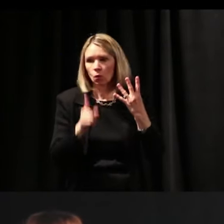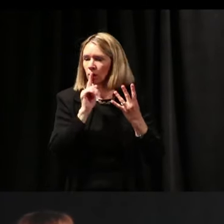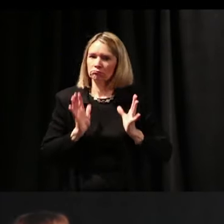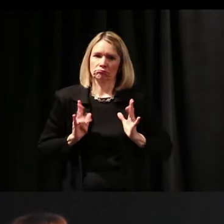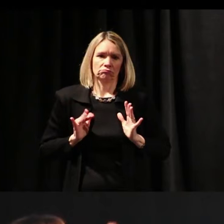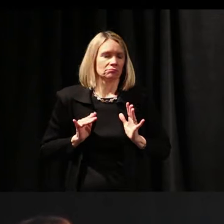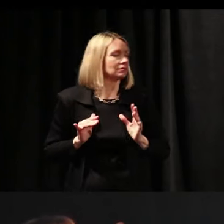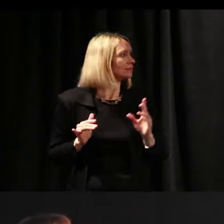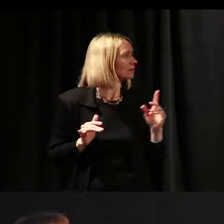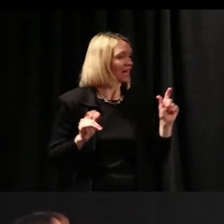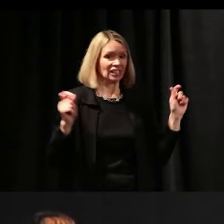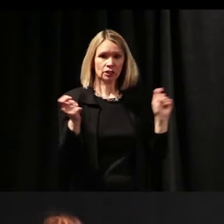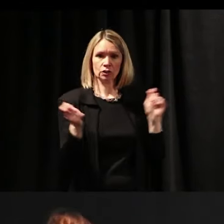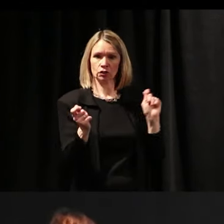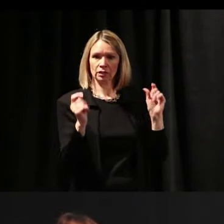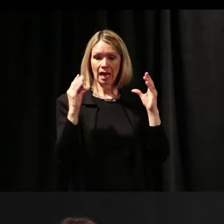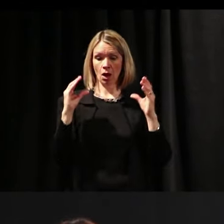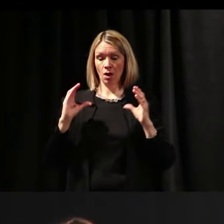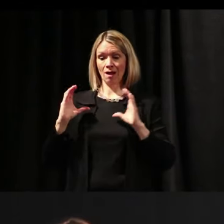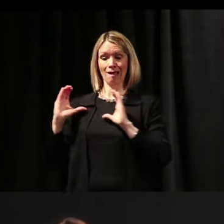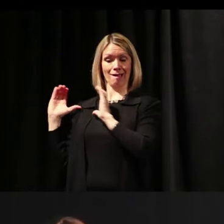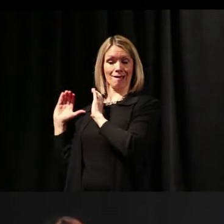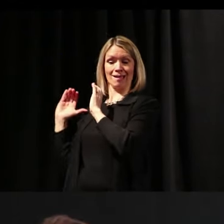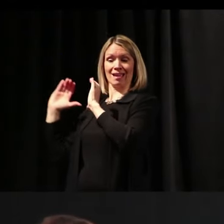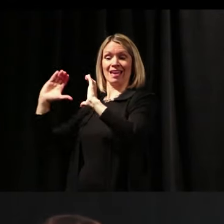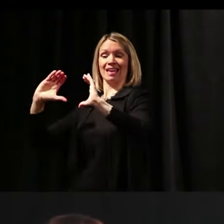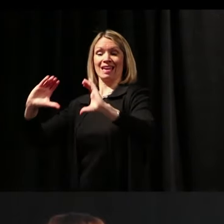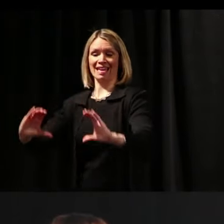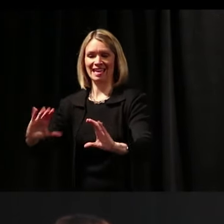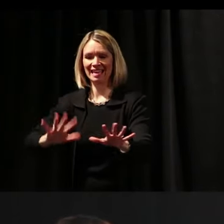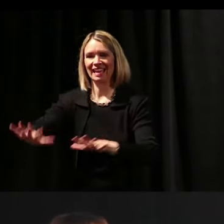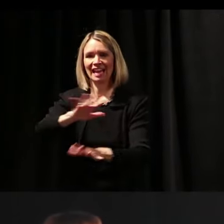It's shifting to student-centered learning